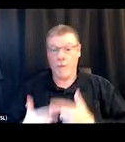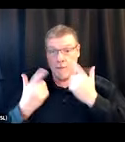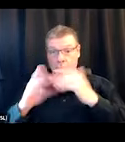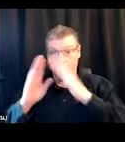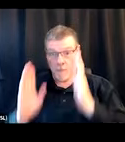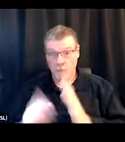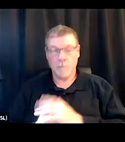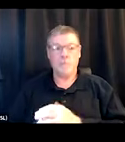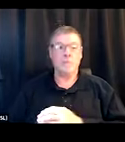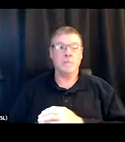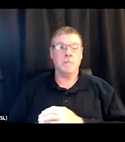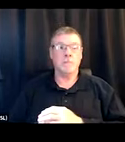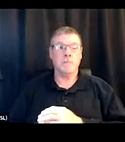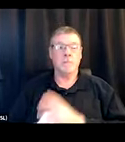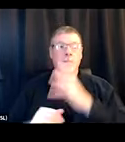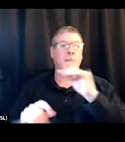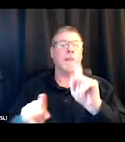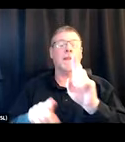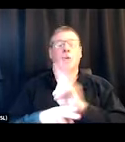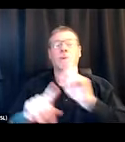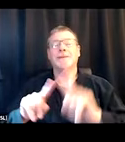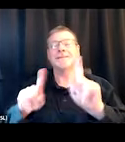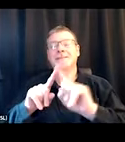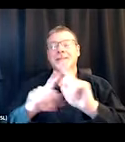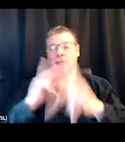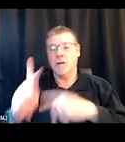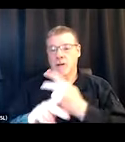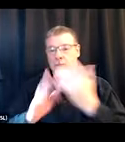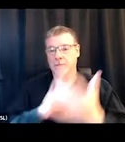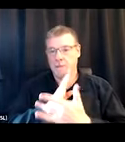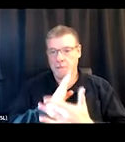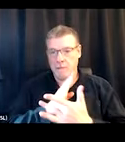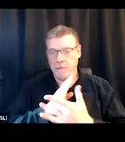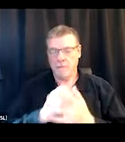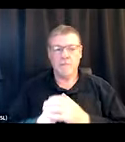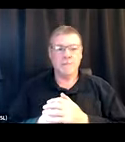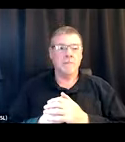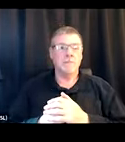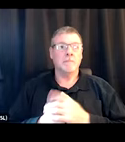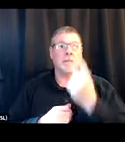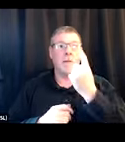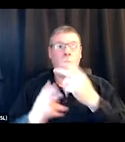and use a variety of different technologies. Like, one of them is called the Brave Button.